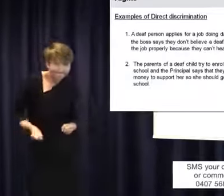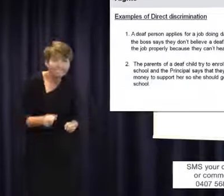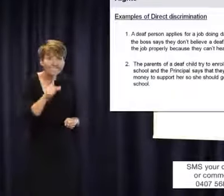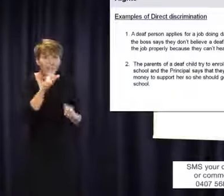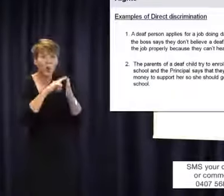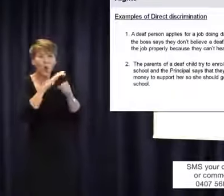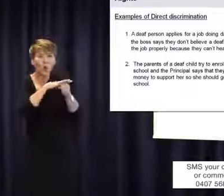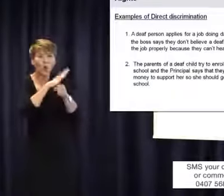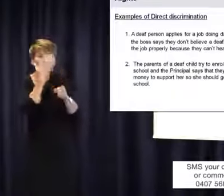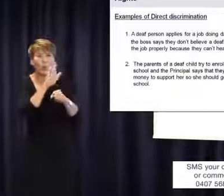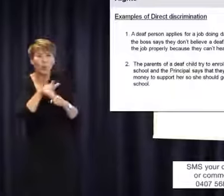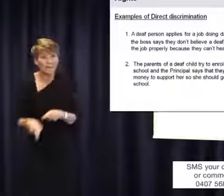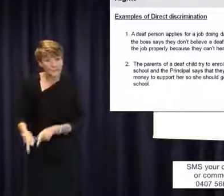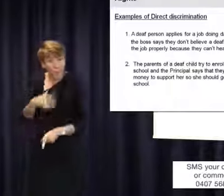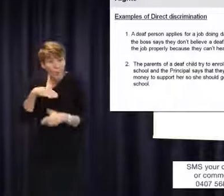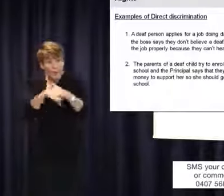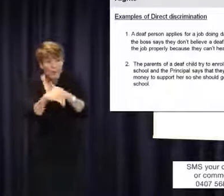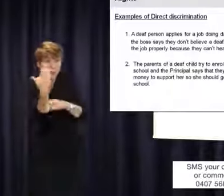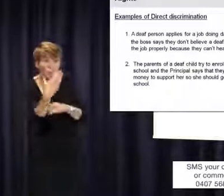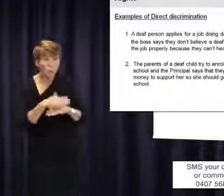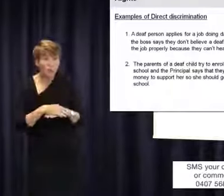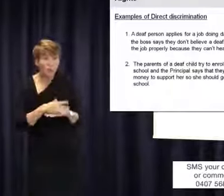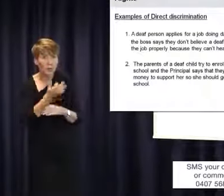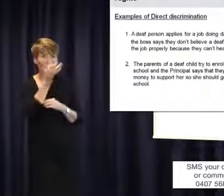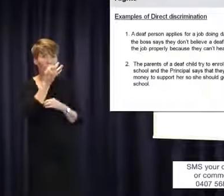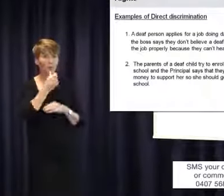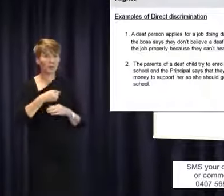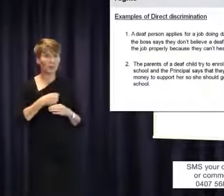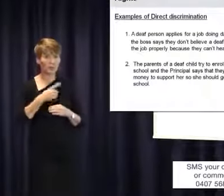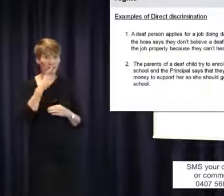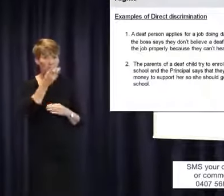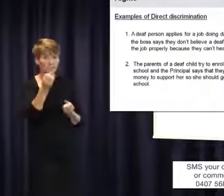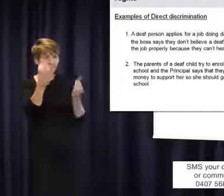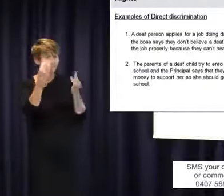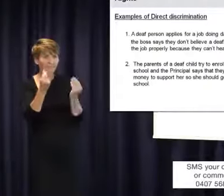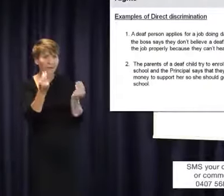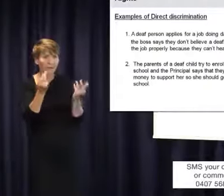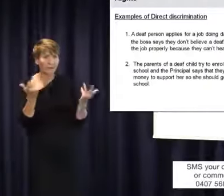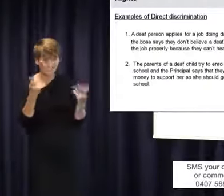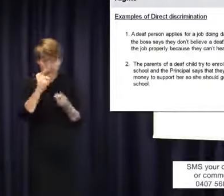support her so she should go to another school. I notice when people contact me a lot of the